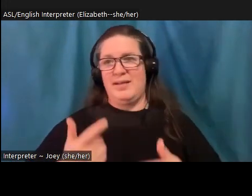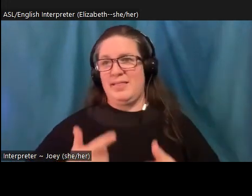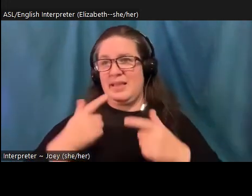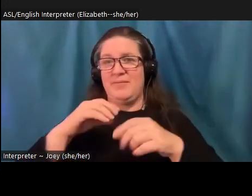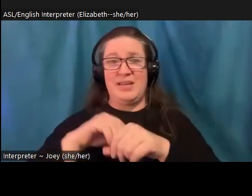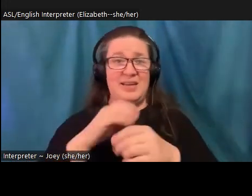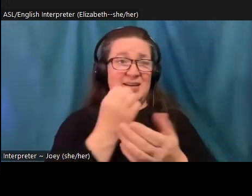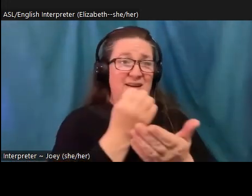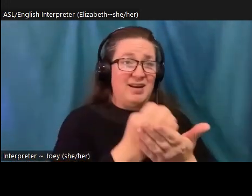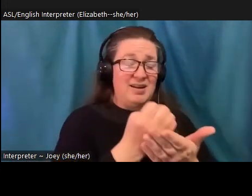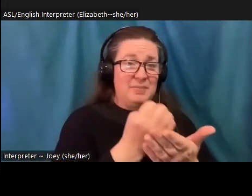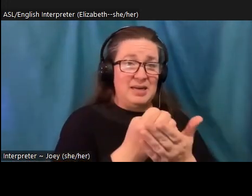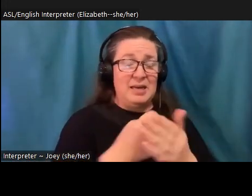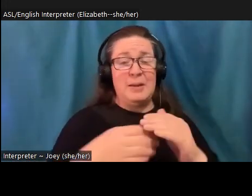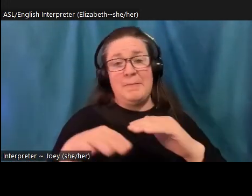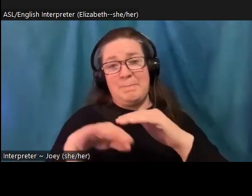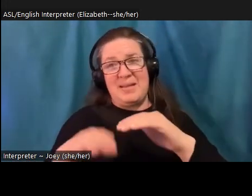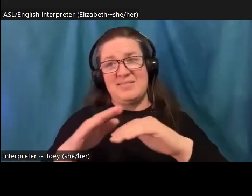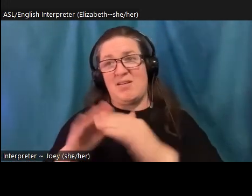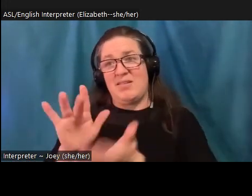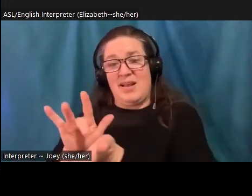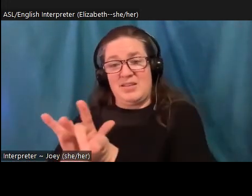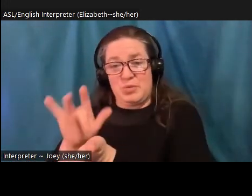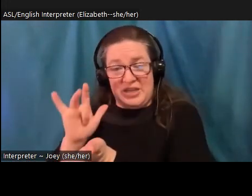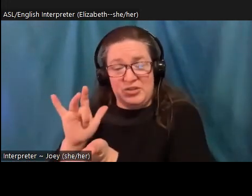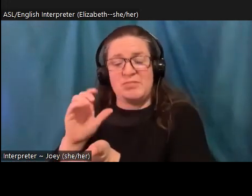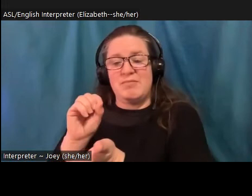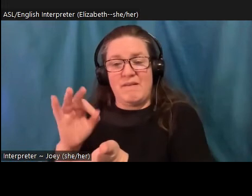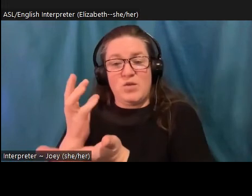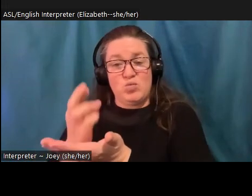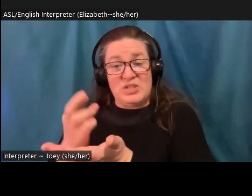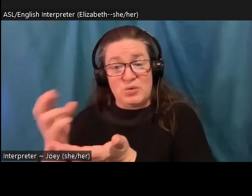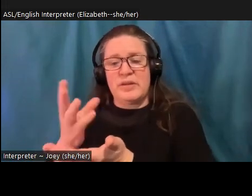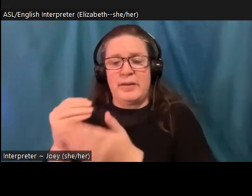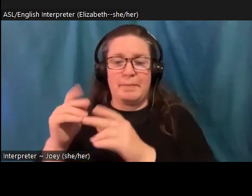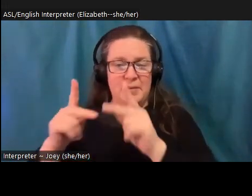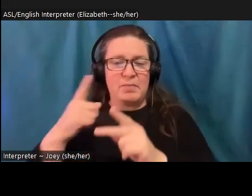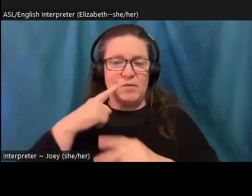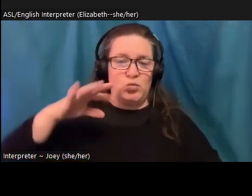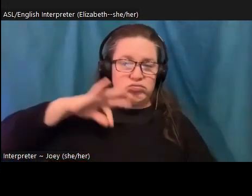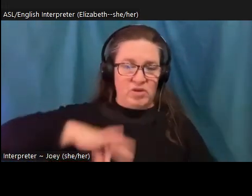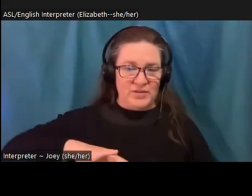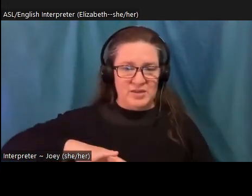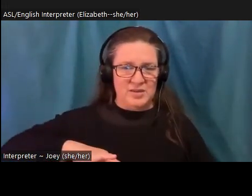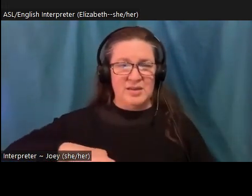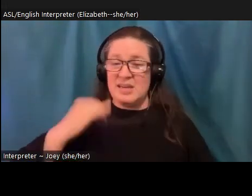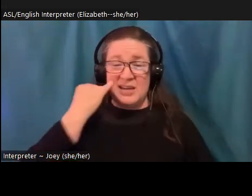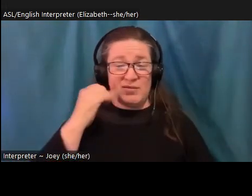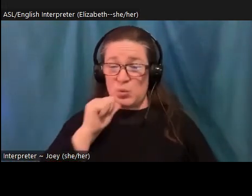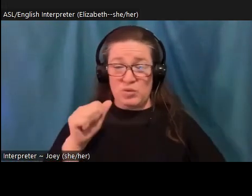off of like, the exploitation of resources and people for profit, without addressing that, how are we ever going to stop the